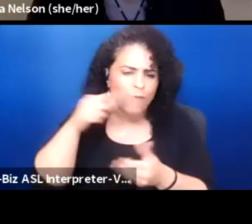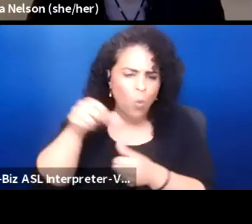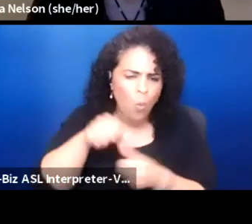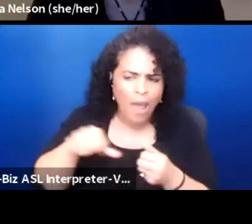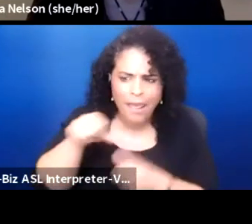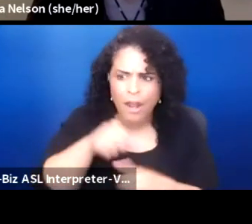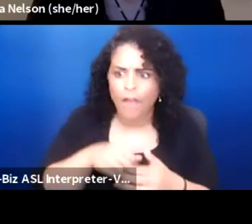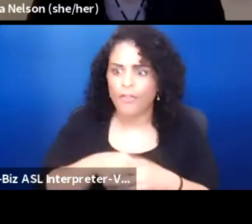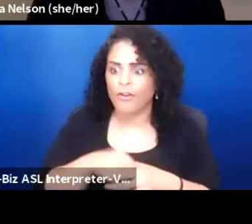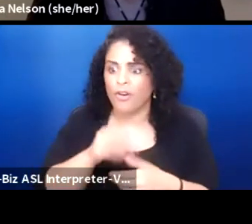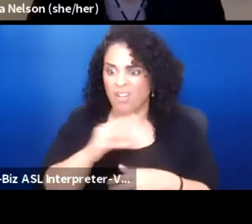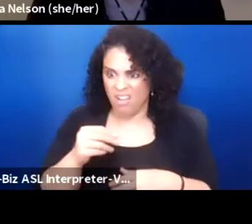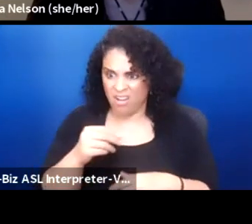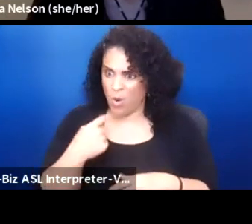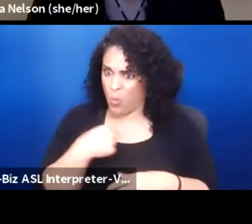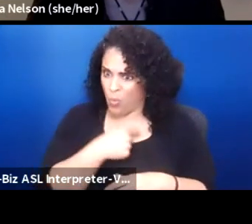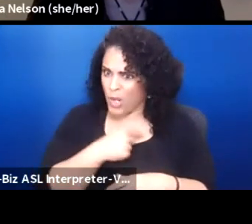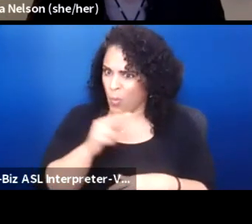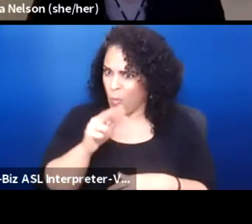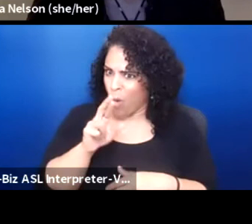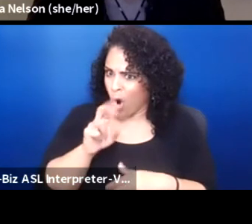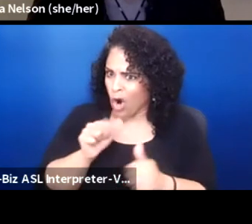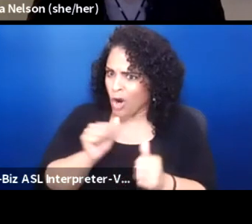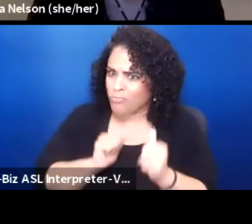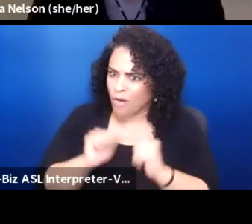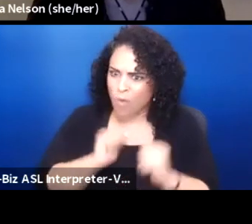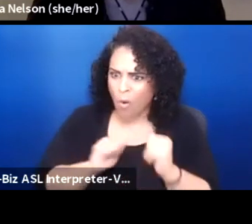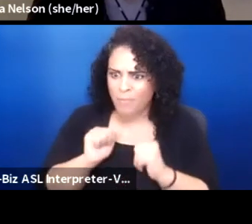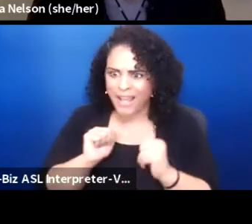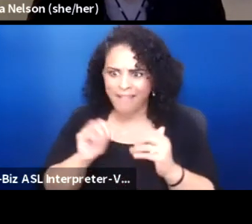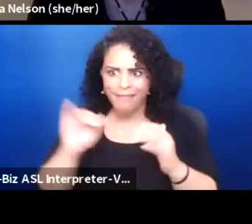And so we were performing theatrical storytelling